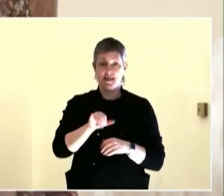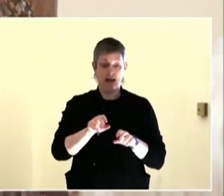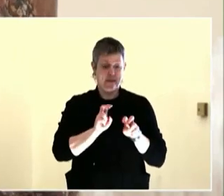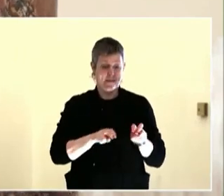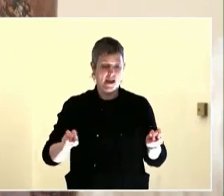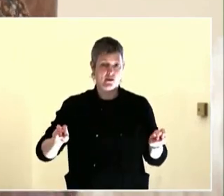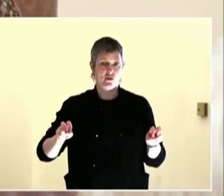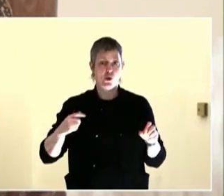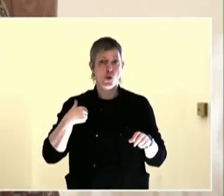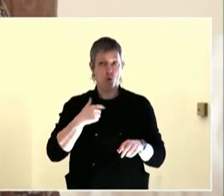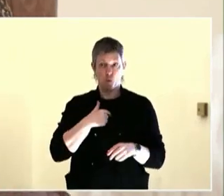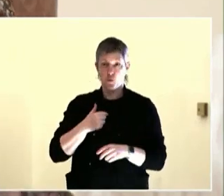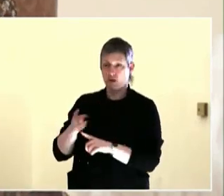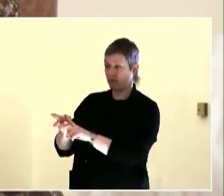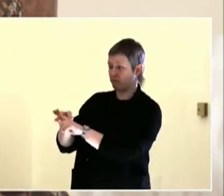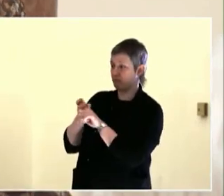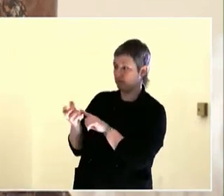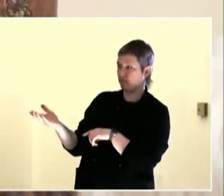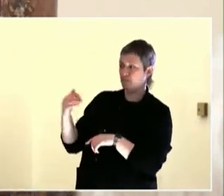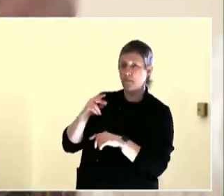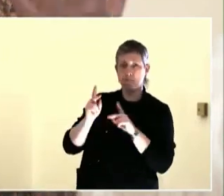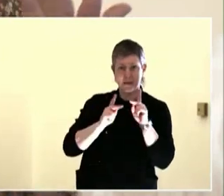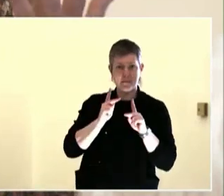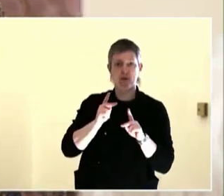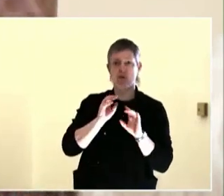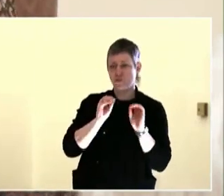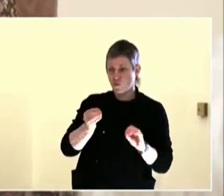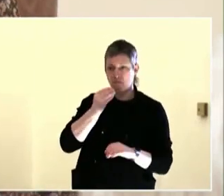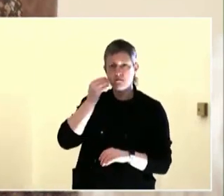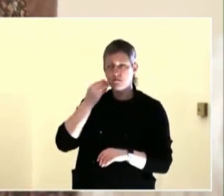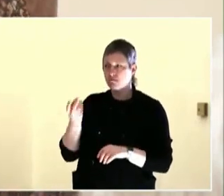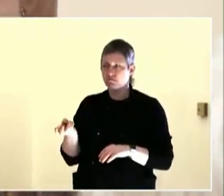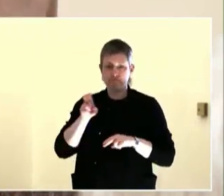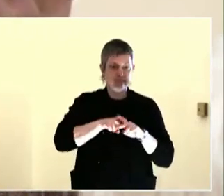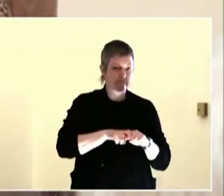That's not our future. But it's a bit of wisdom from the past.